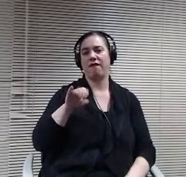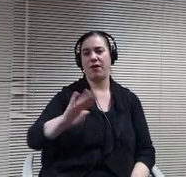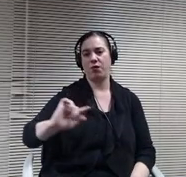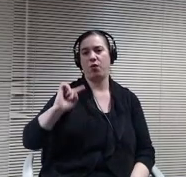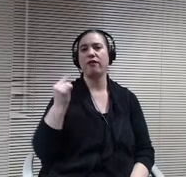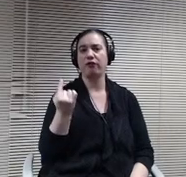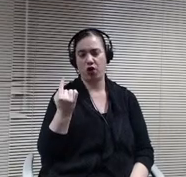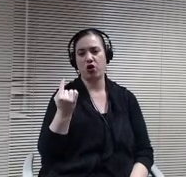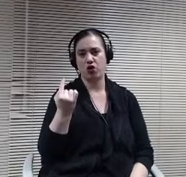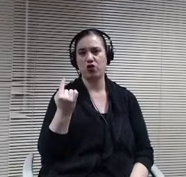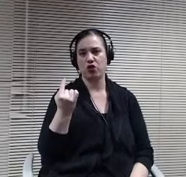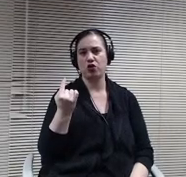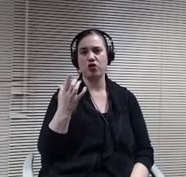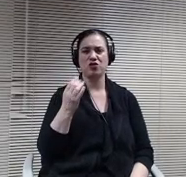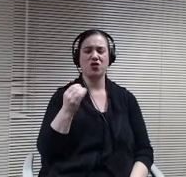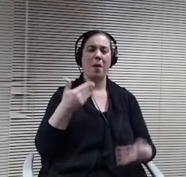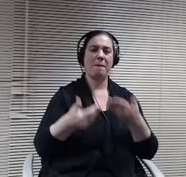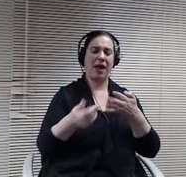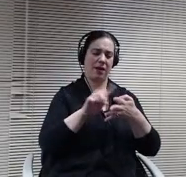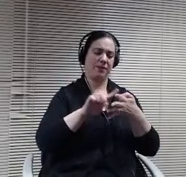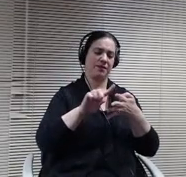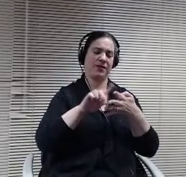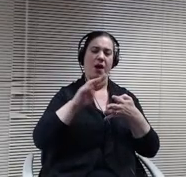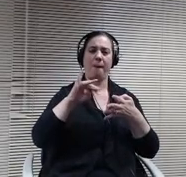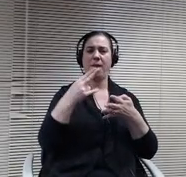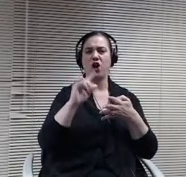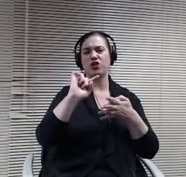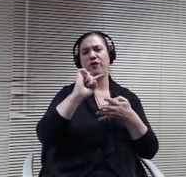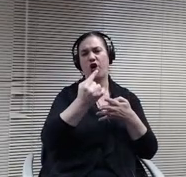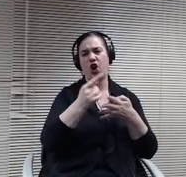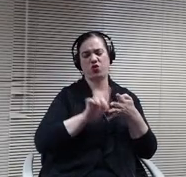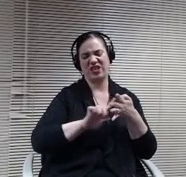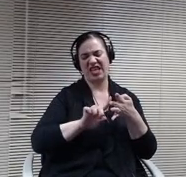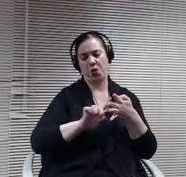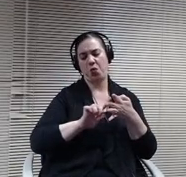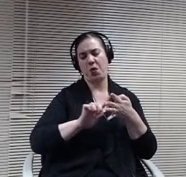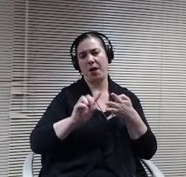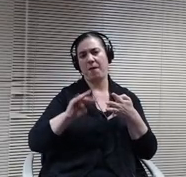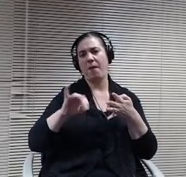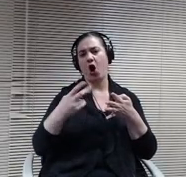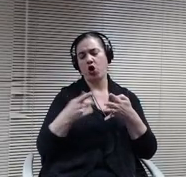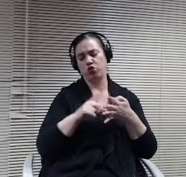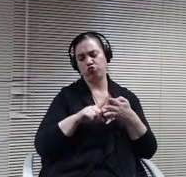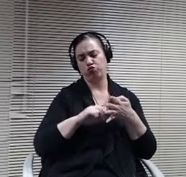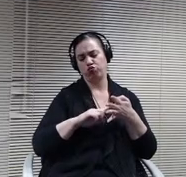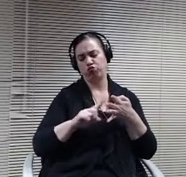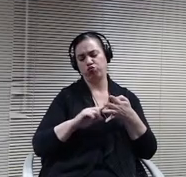maybe the second week of March, they'll give us a green light to either move from hybrid to in person or.